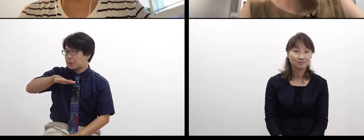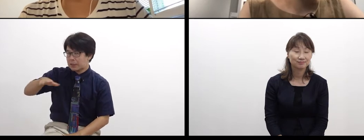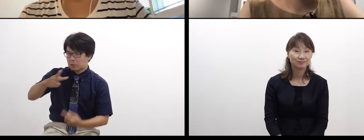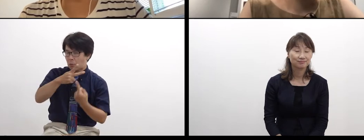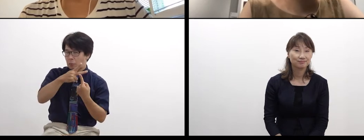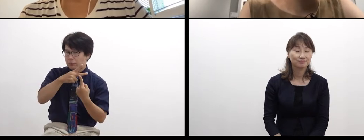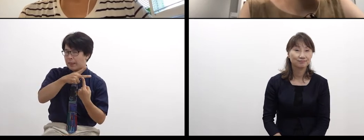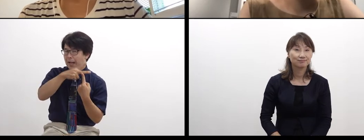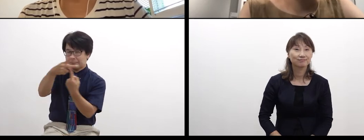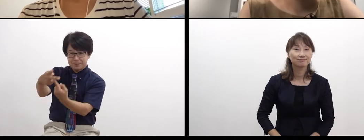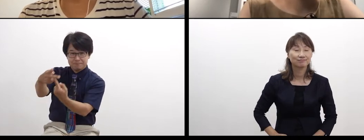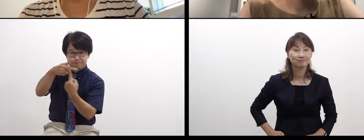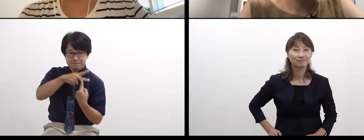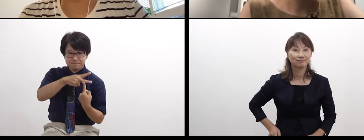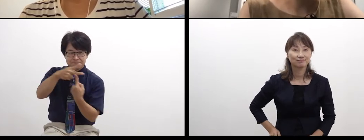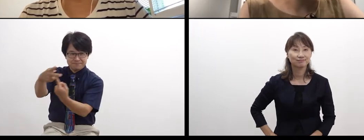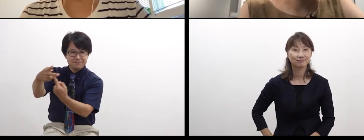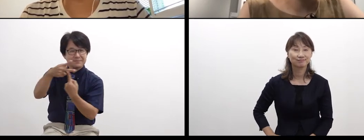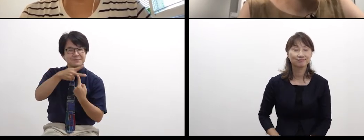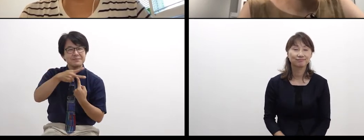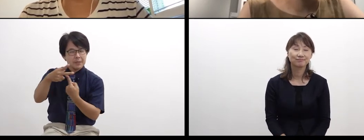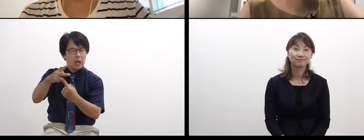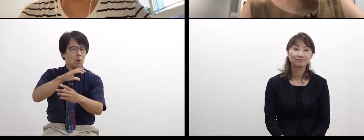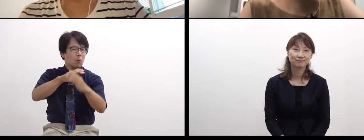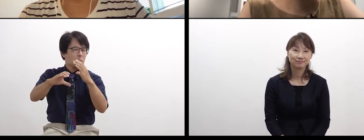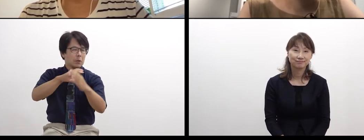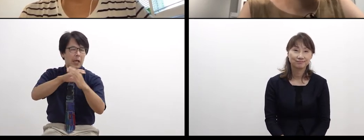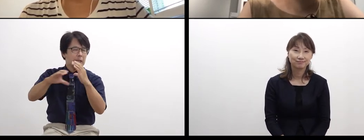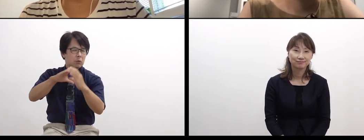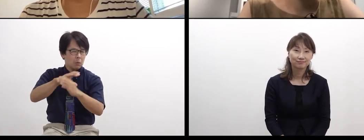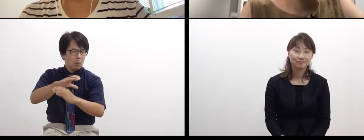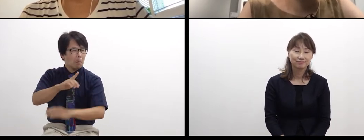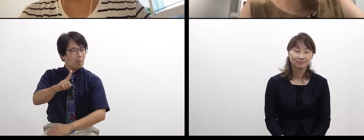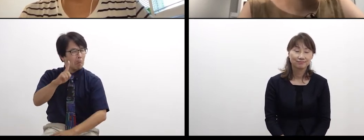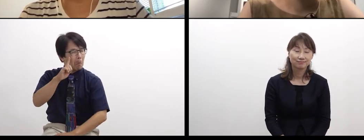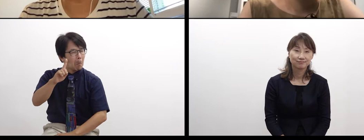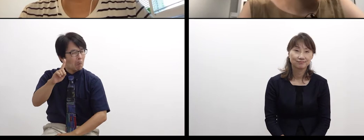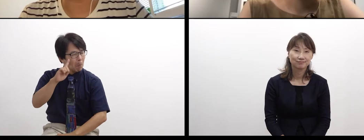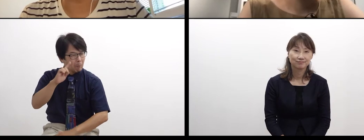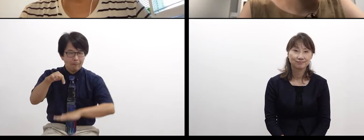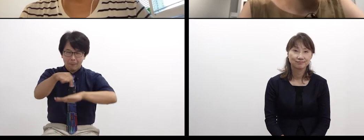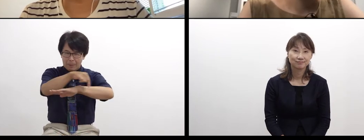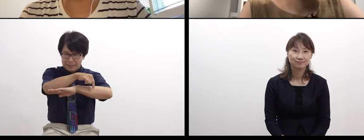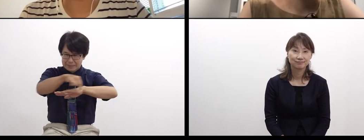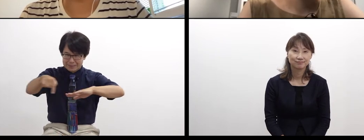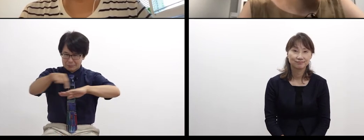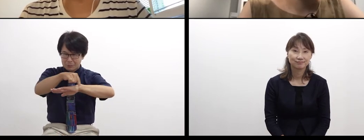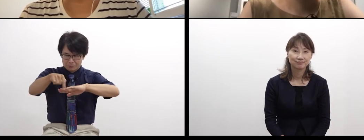through letter exchanges.